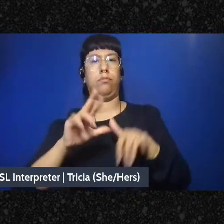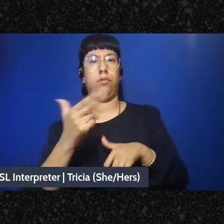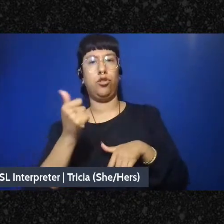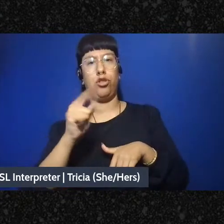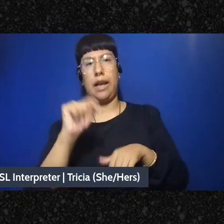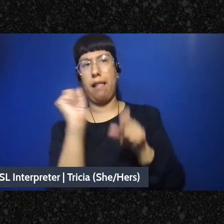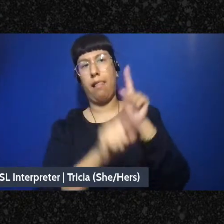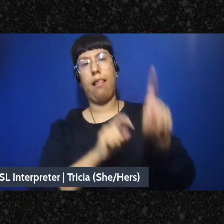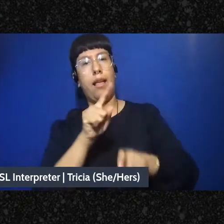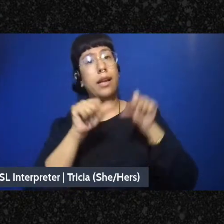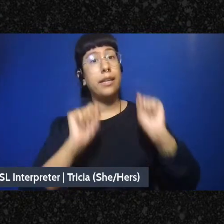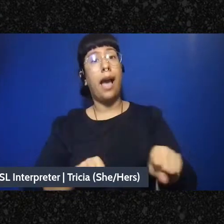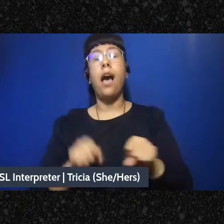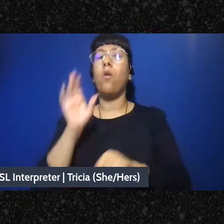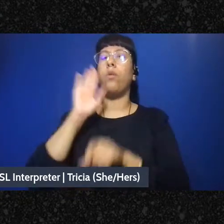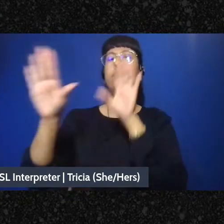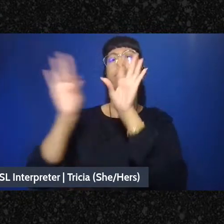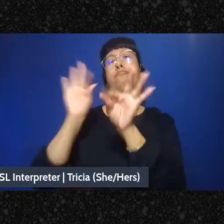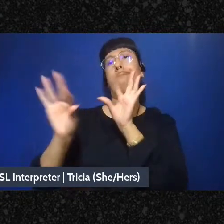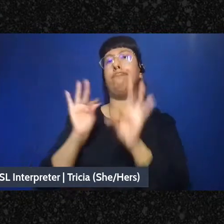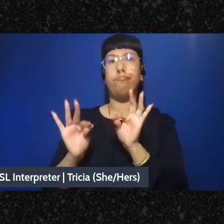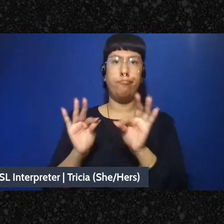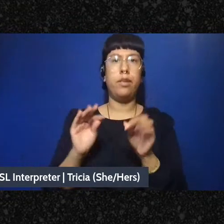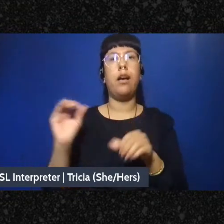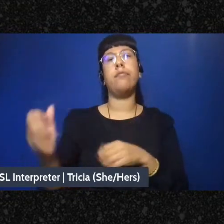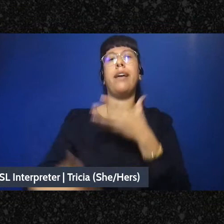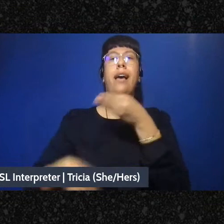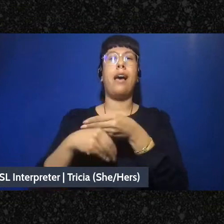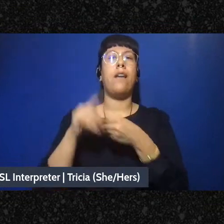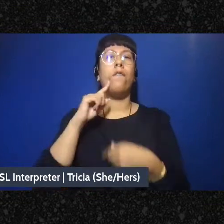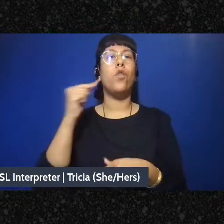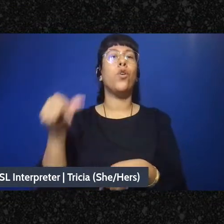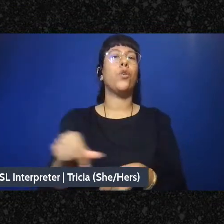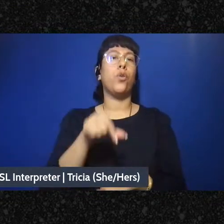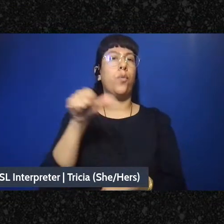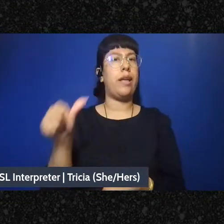we'll be collecting any questions there for the Q&A that will take place towards the end of the